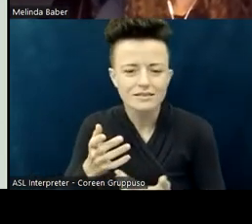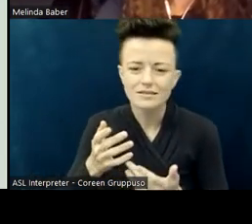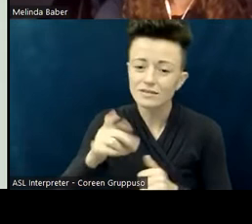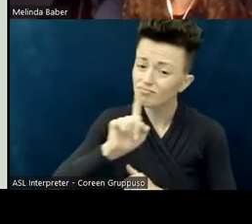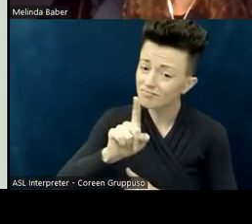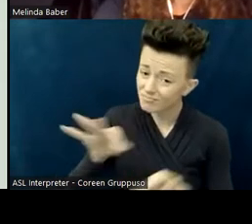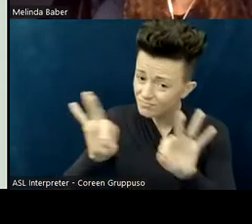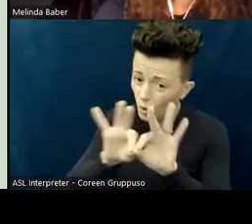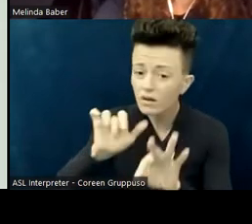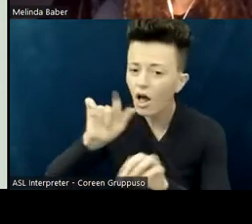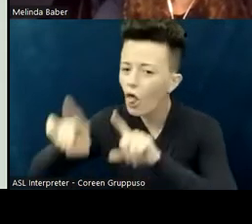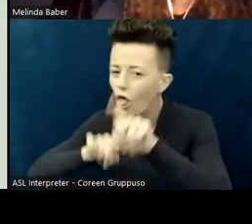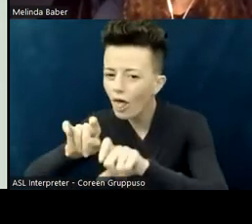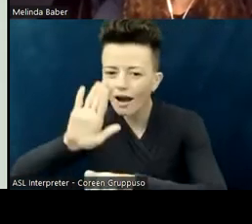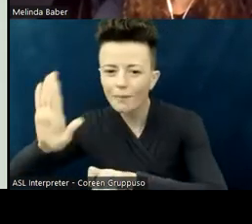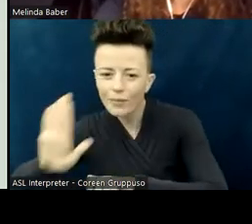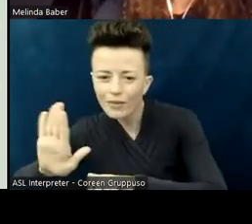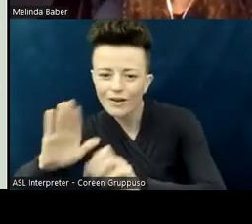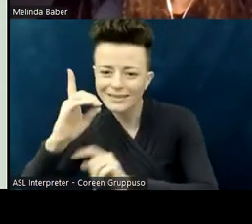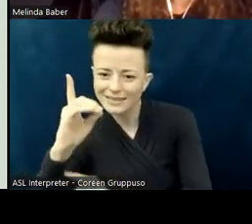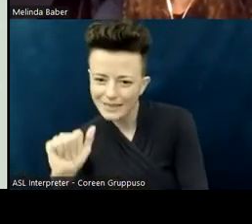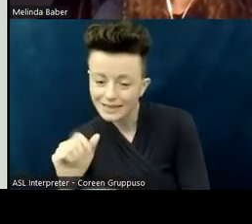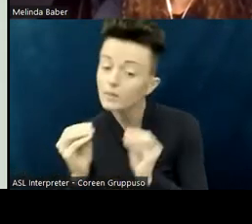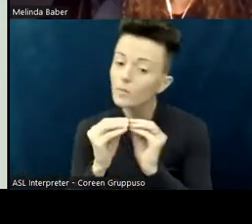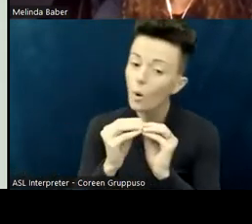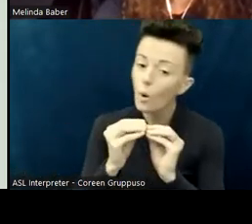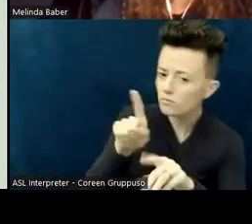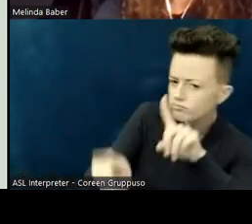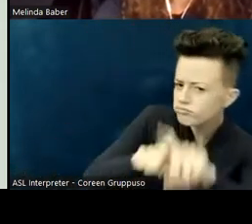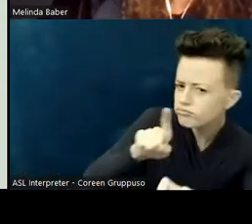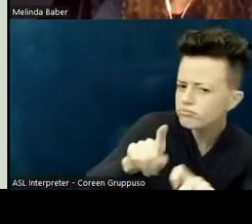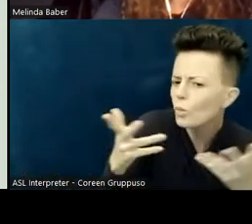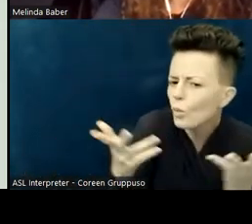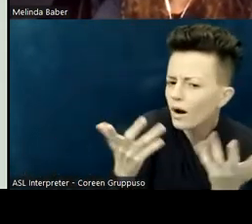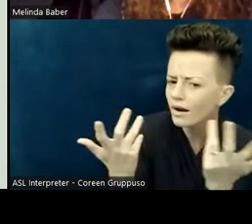And assuming that rules that we put in place for boundaries and safety, protection for children,